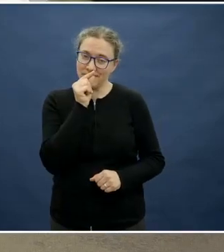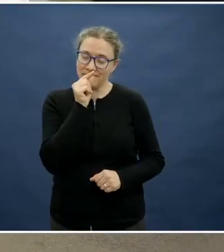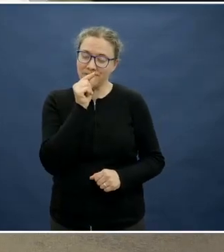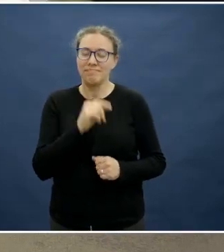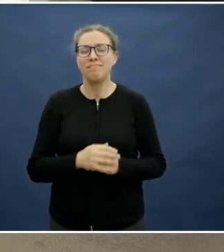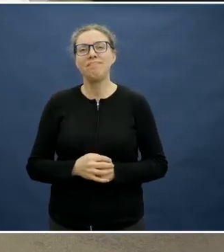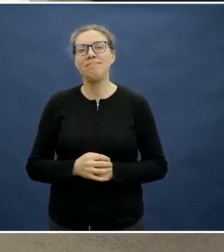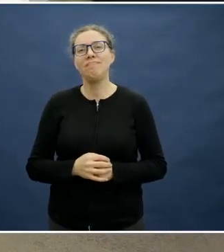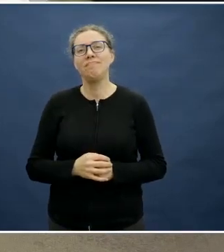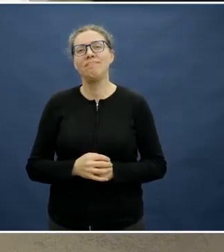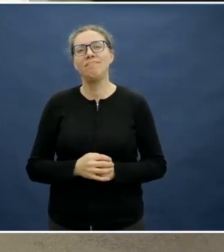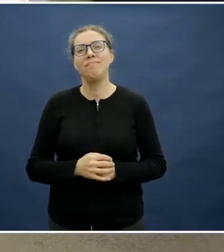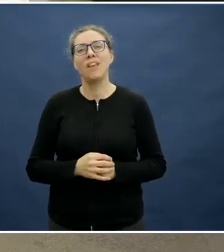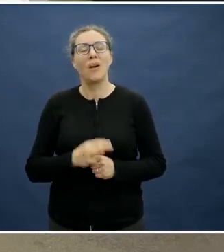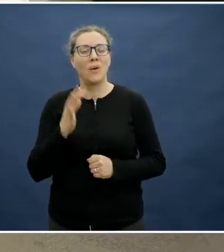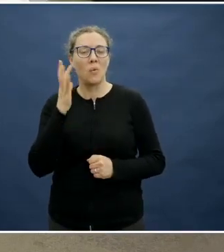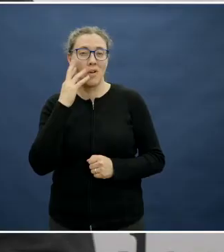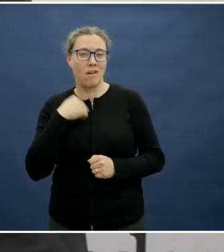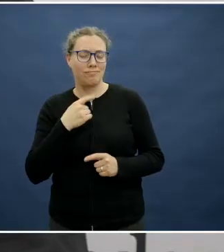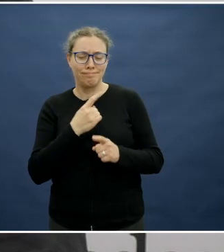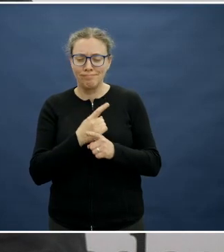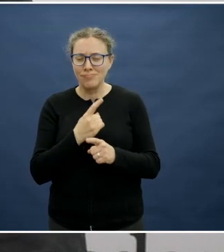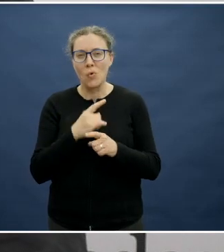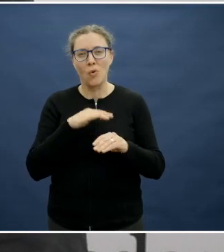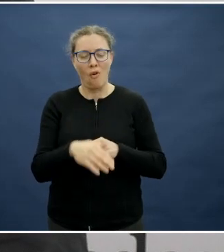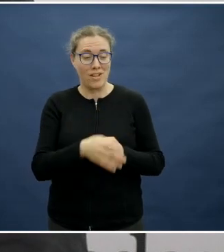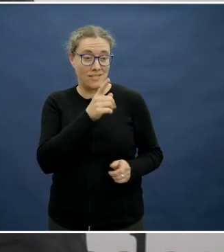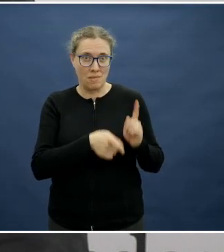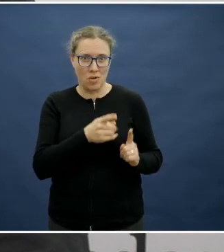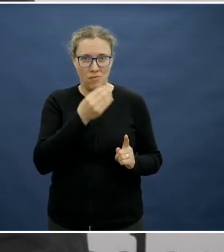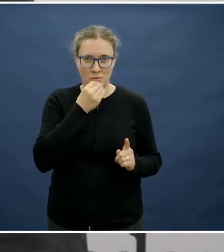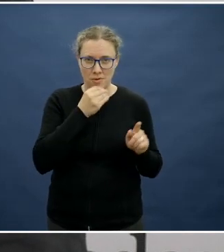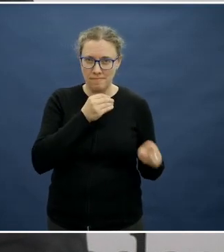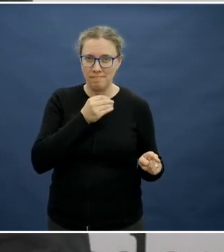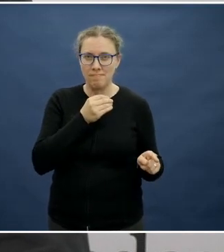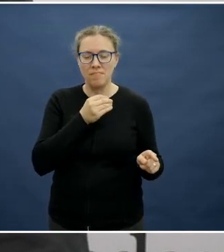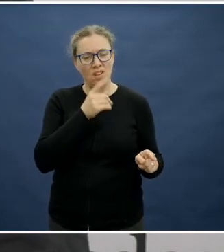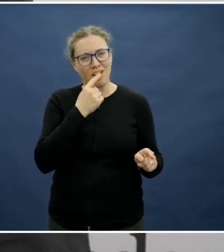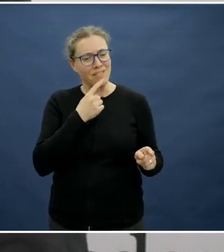I think when I talk about discretionary foods, what I like to say to most people is: you're able to have them.